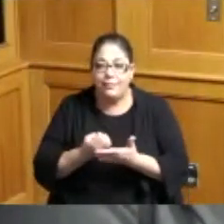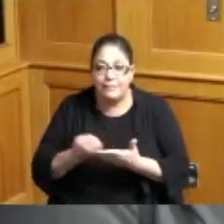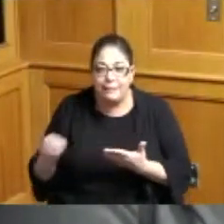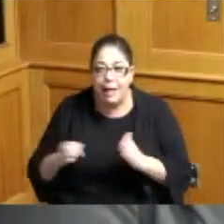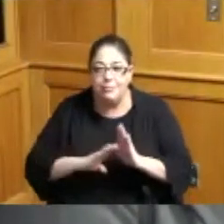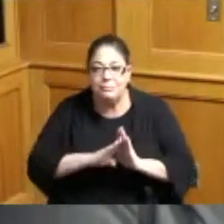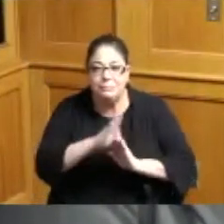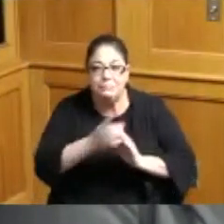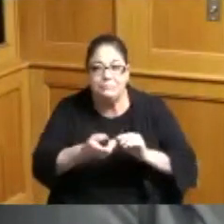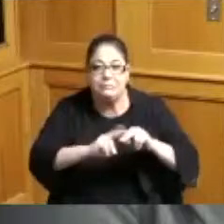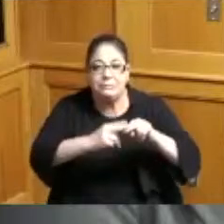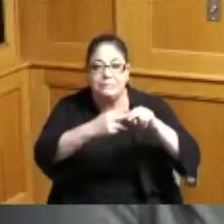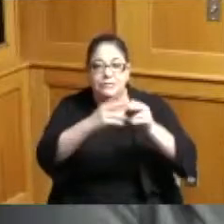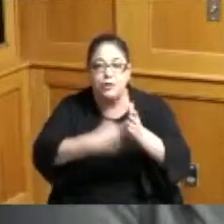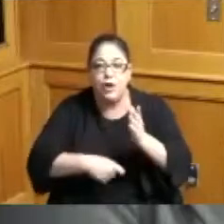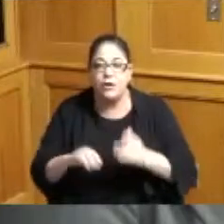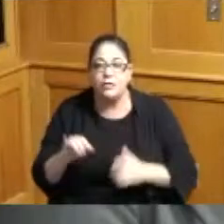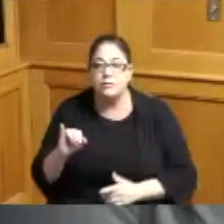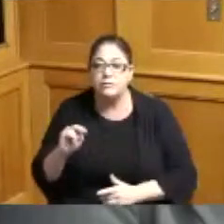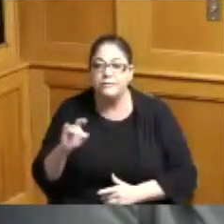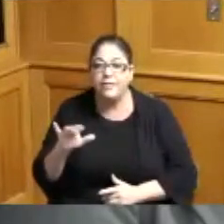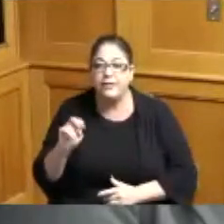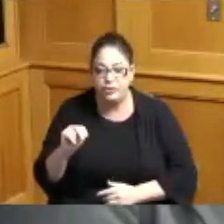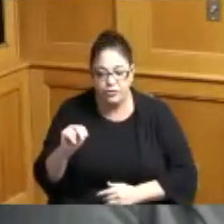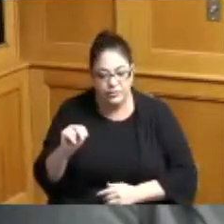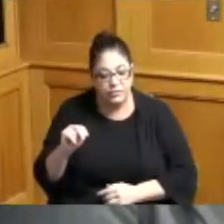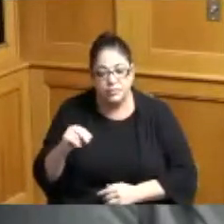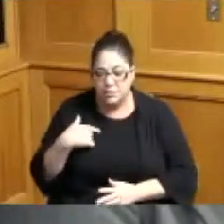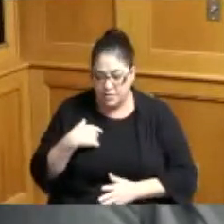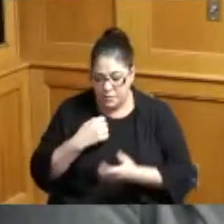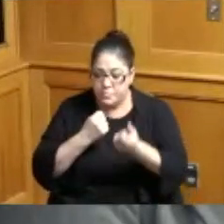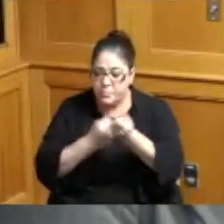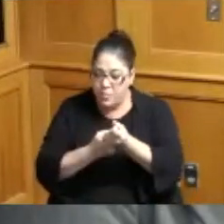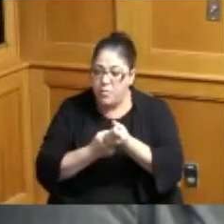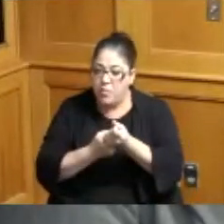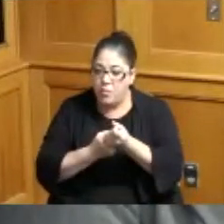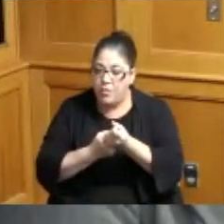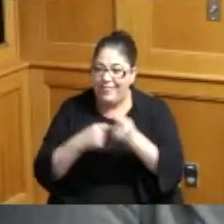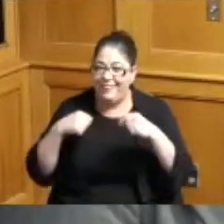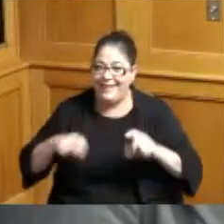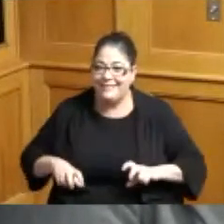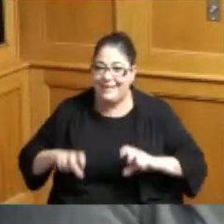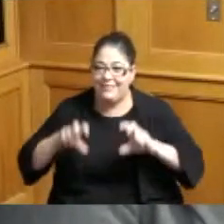and I support this adjustment for a number of reasons I support it because